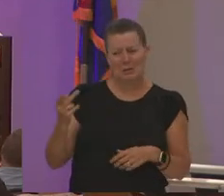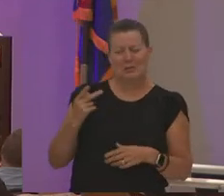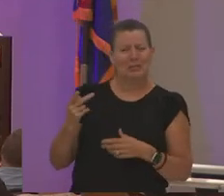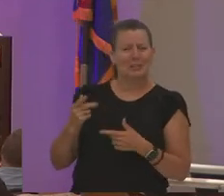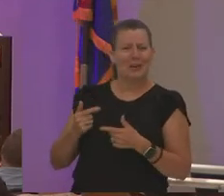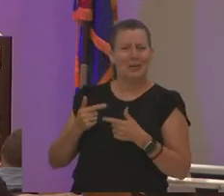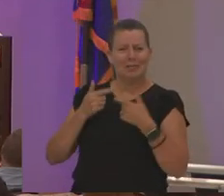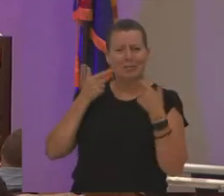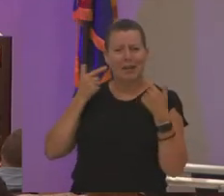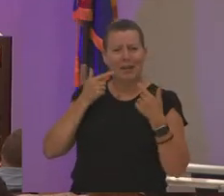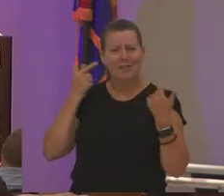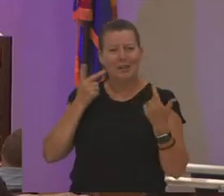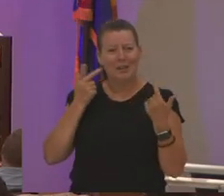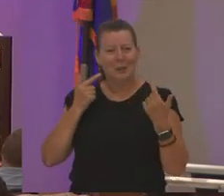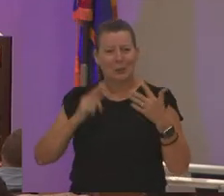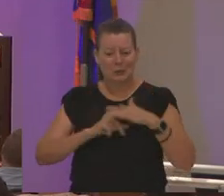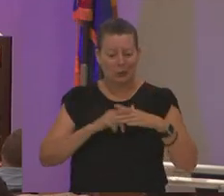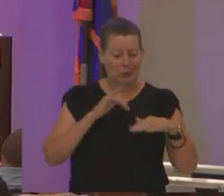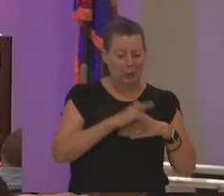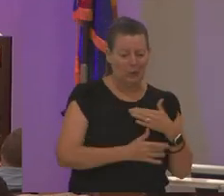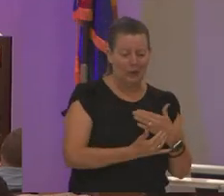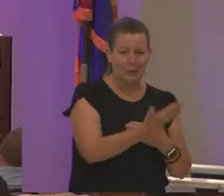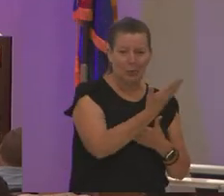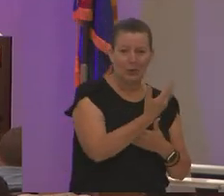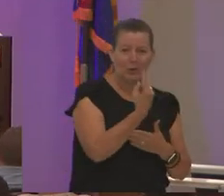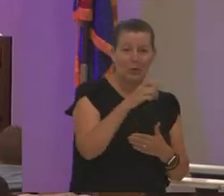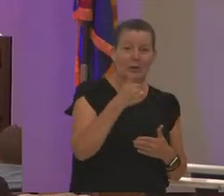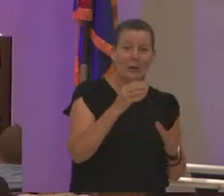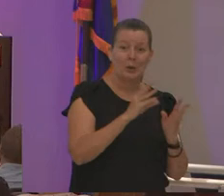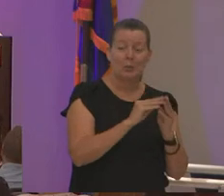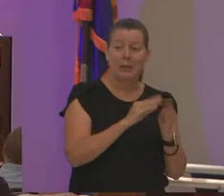because we came over here early this morning for another meeting and i walked over in my pumps in